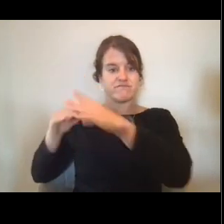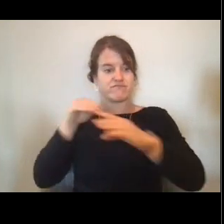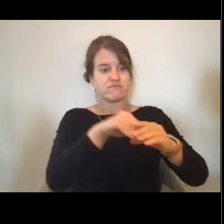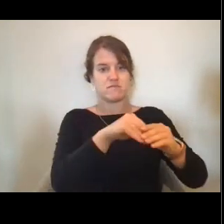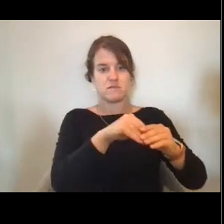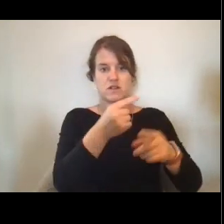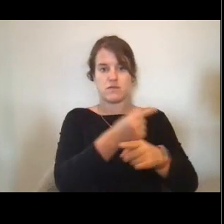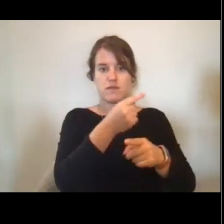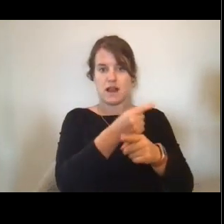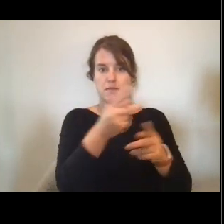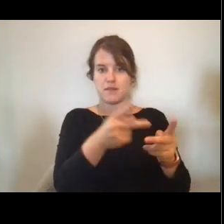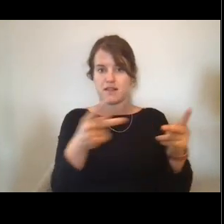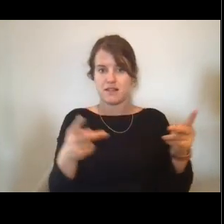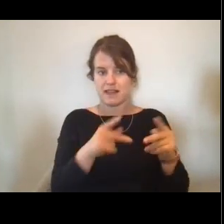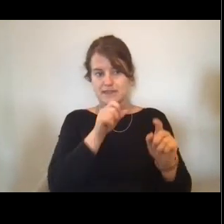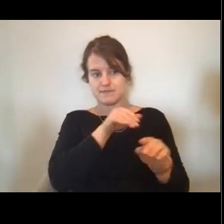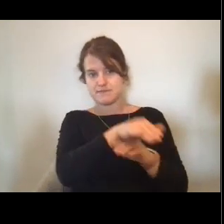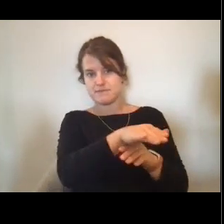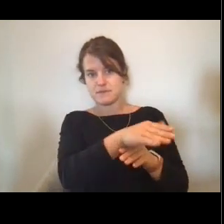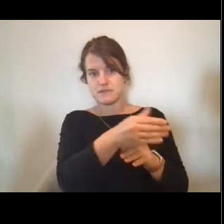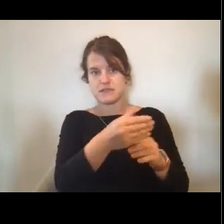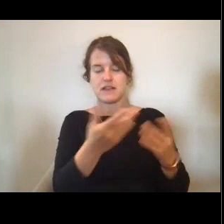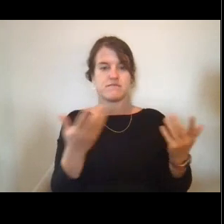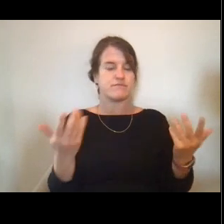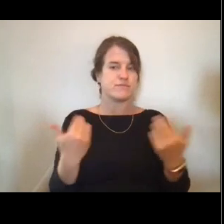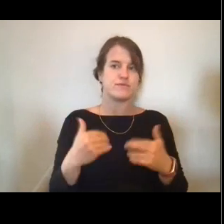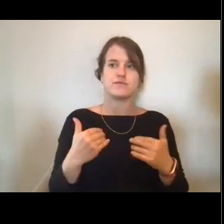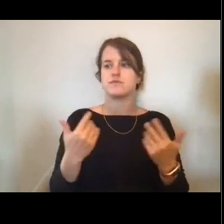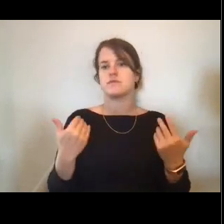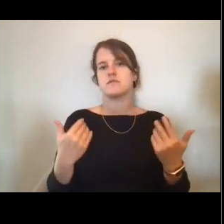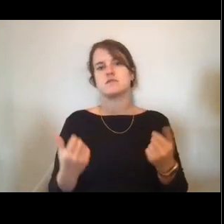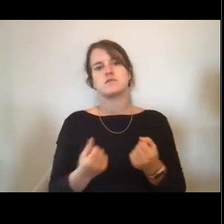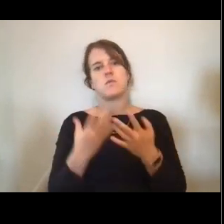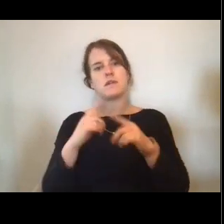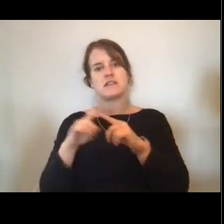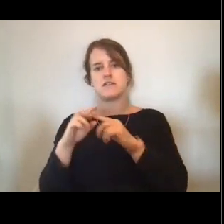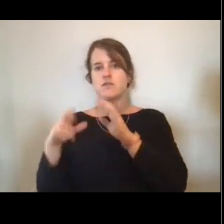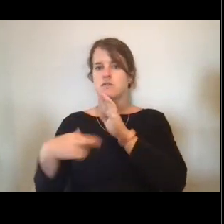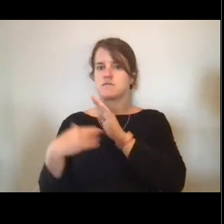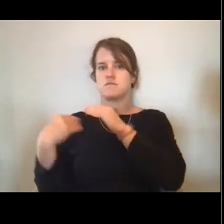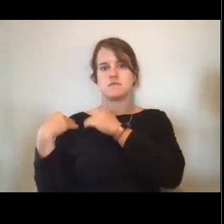and so much more. It's also worth mentioning that a lot of these positions